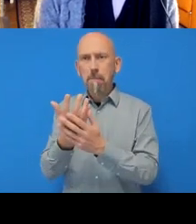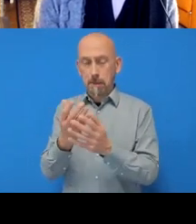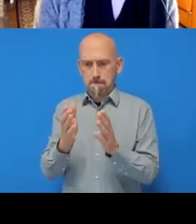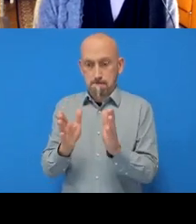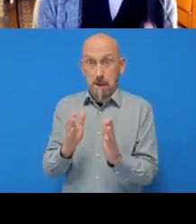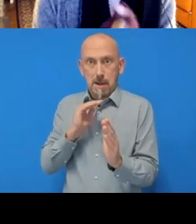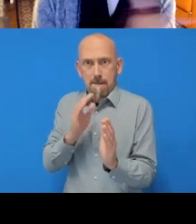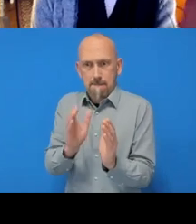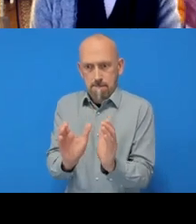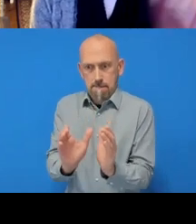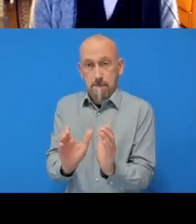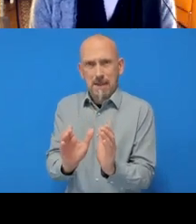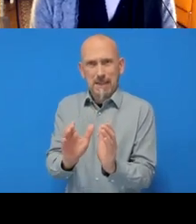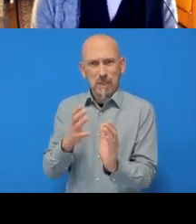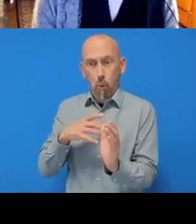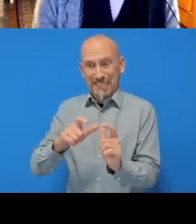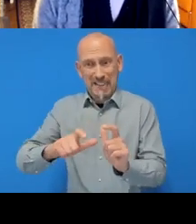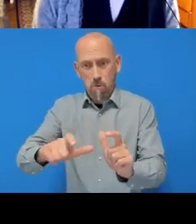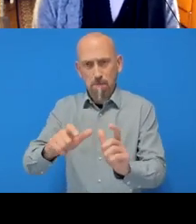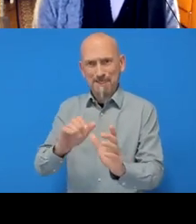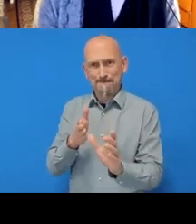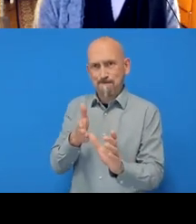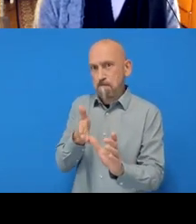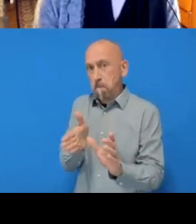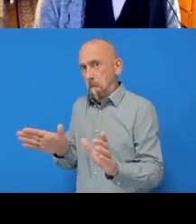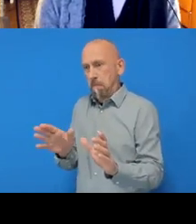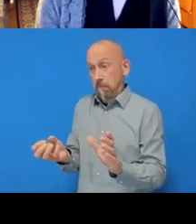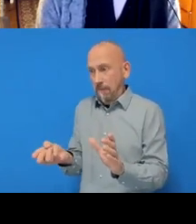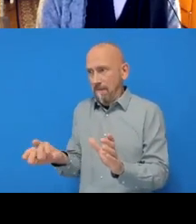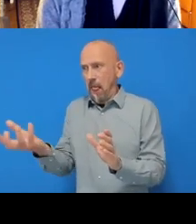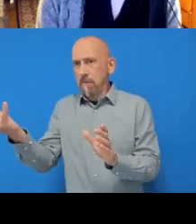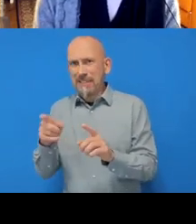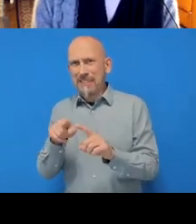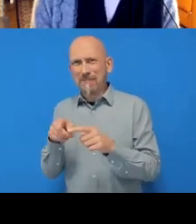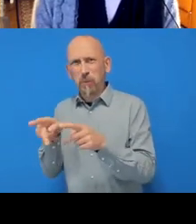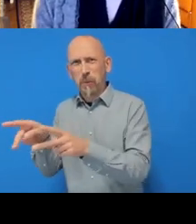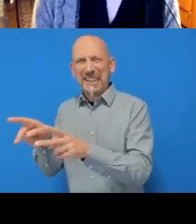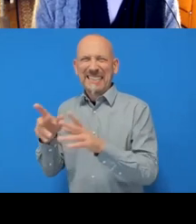take it on a different route’ and that's a really bad explanation which is why I’m going to stick to the basics.